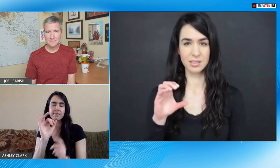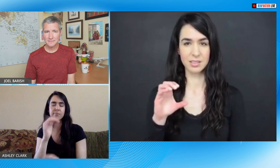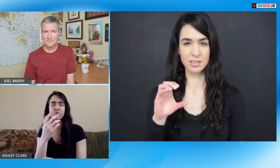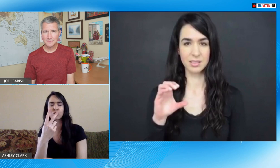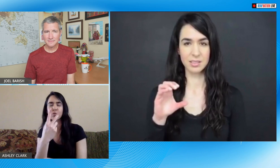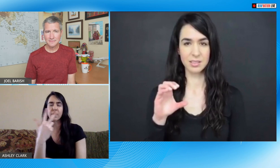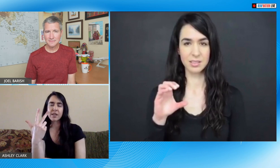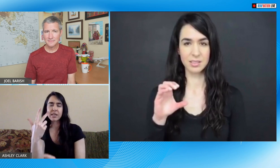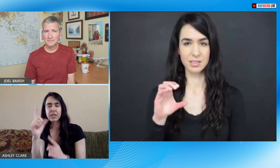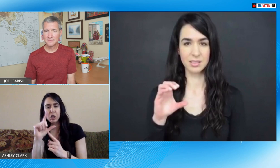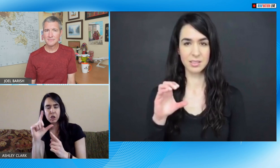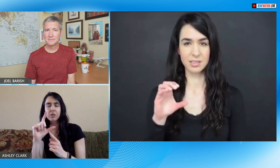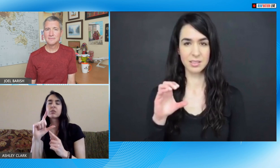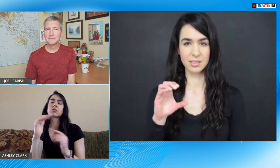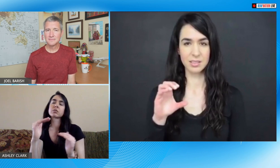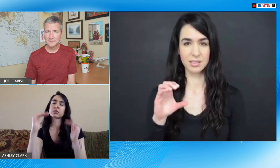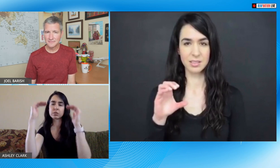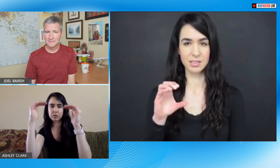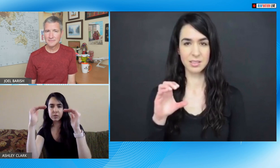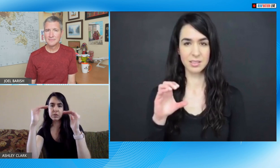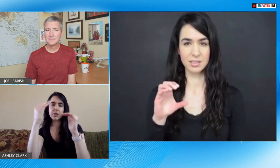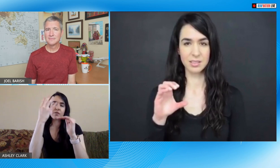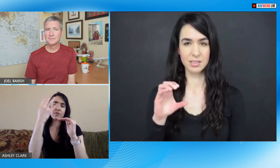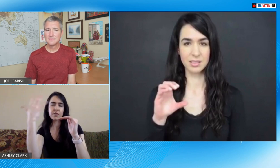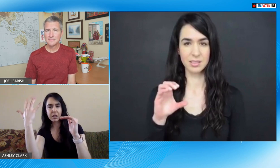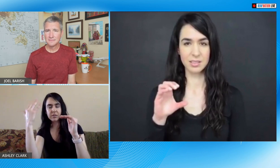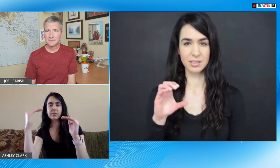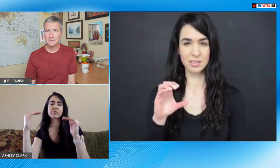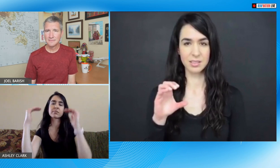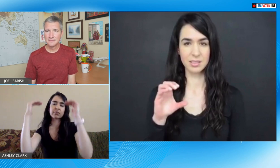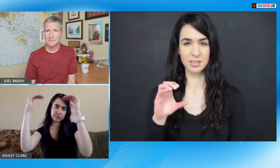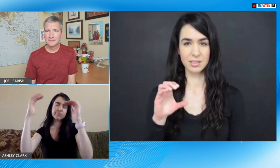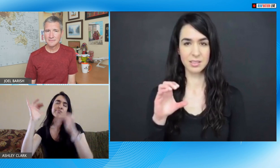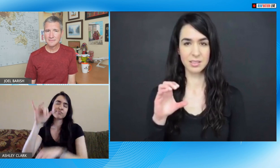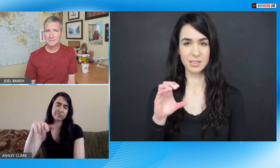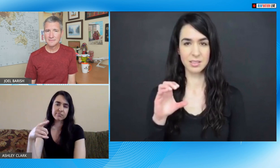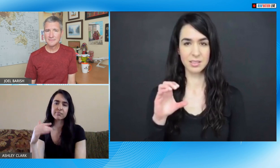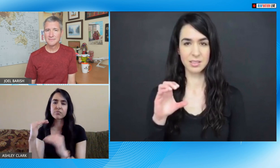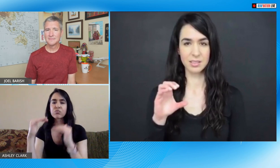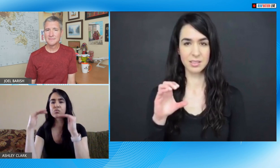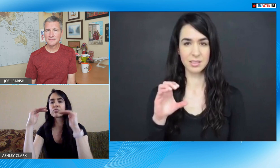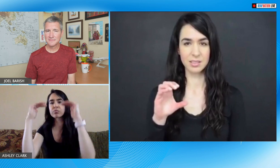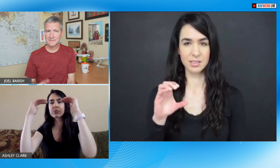more on words two or three letter words from there we will advance to form by